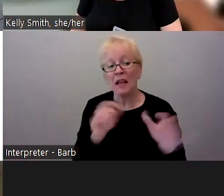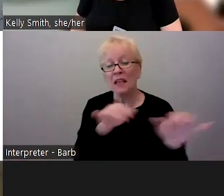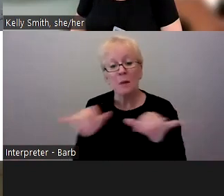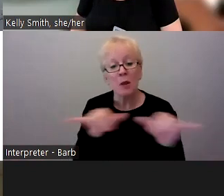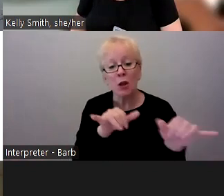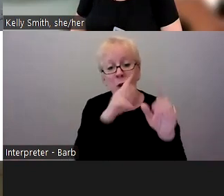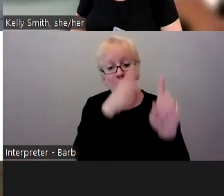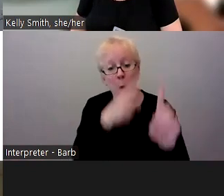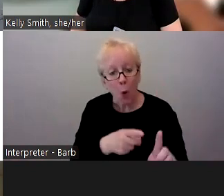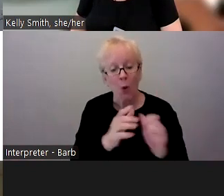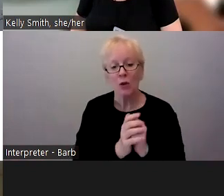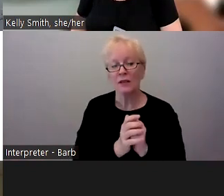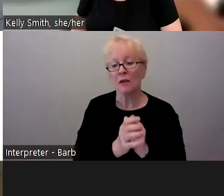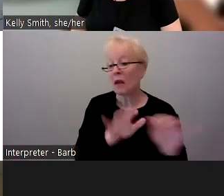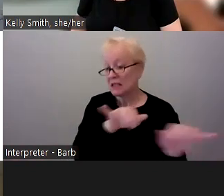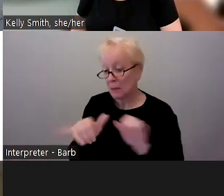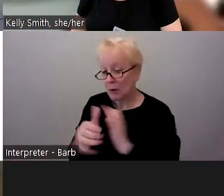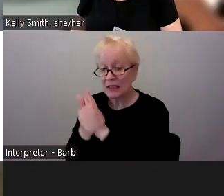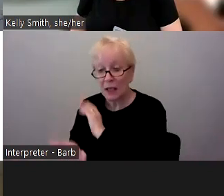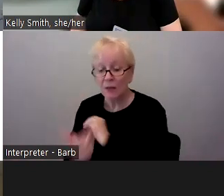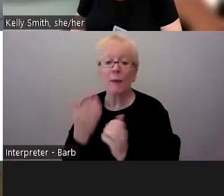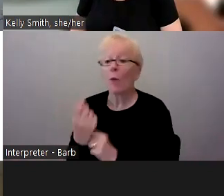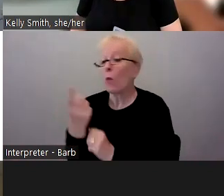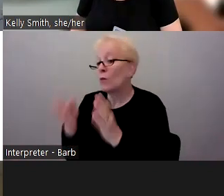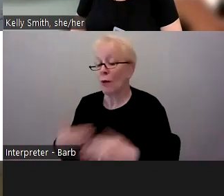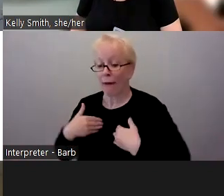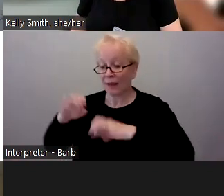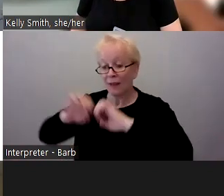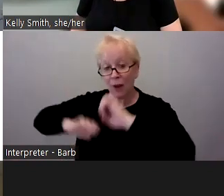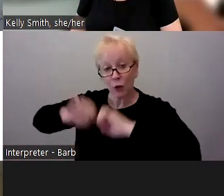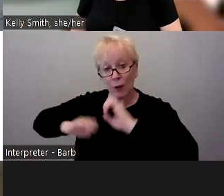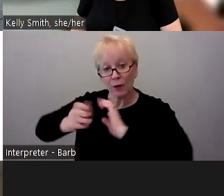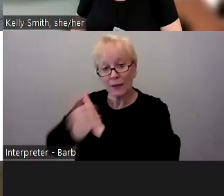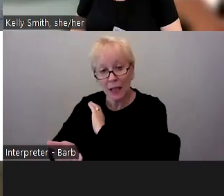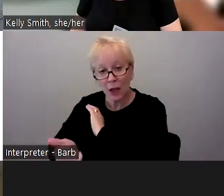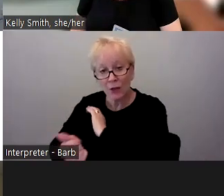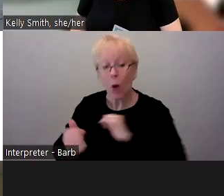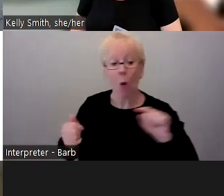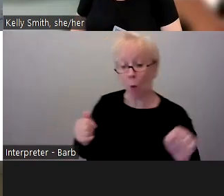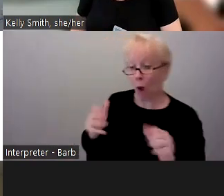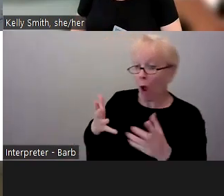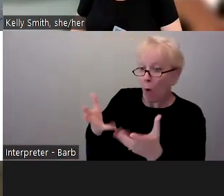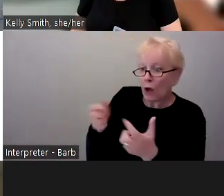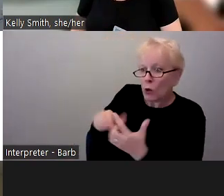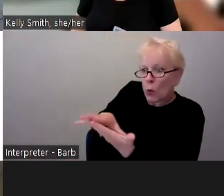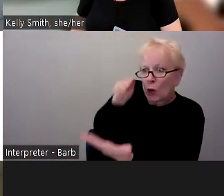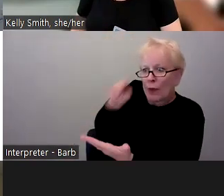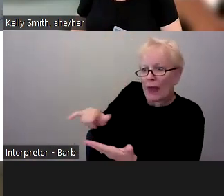If someone has evaluation skills and someone else mentions that they want to grow in that area, we might pair folks that way.